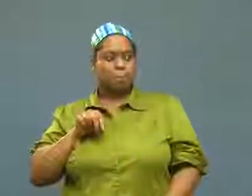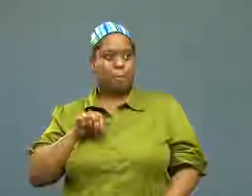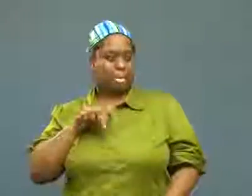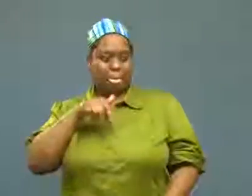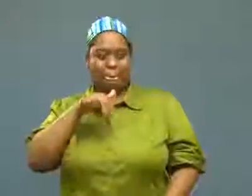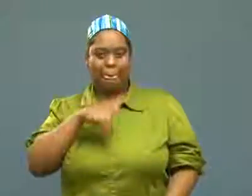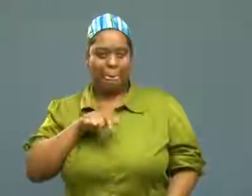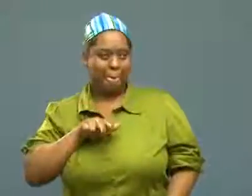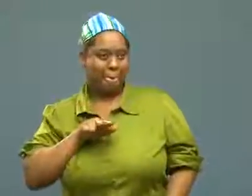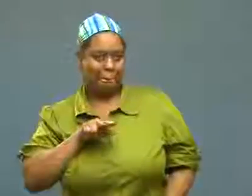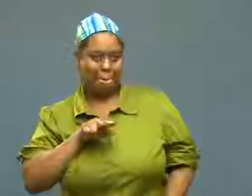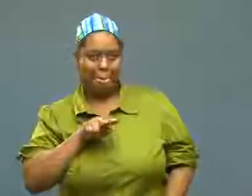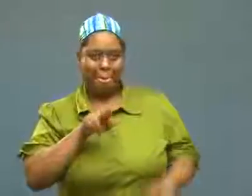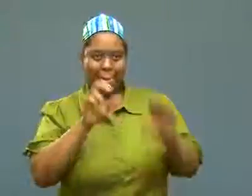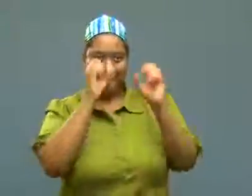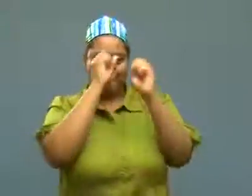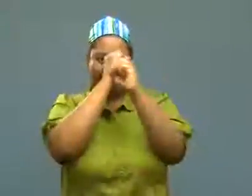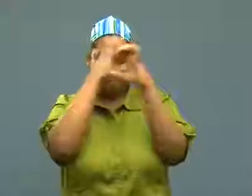and had a bright idea.